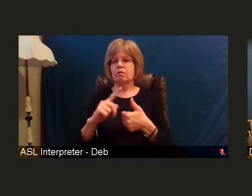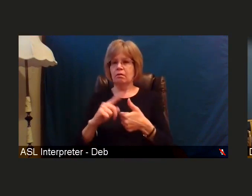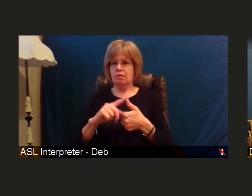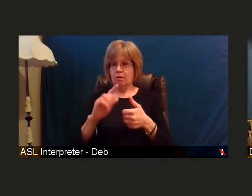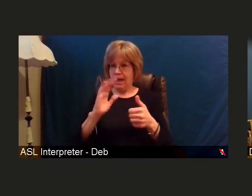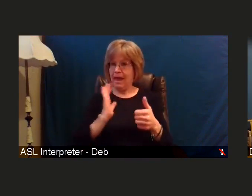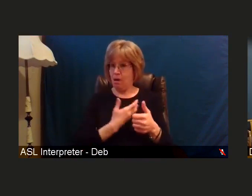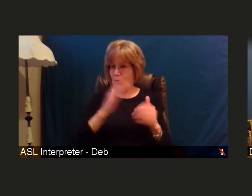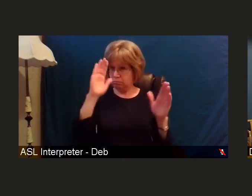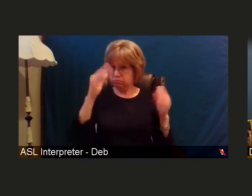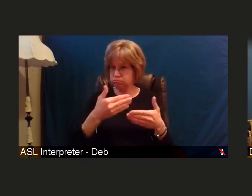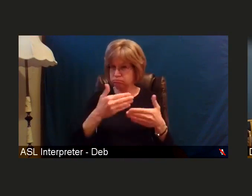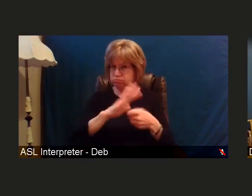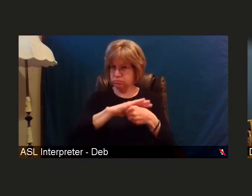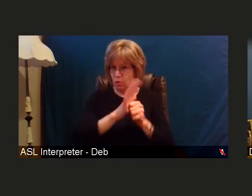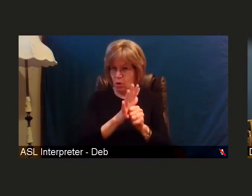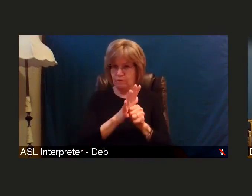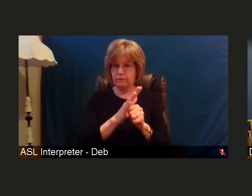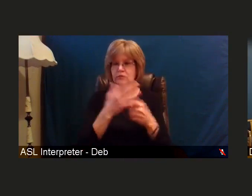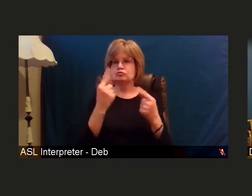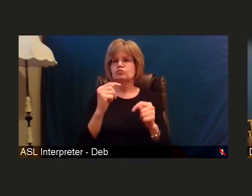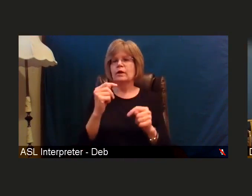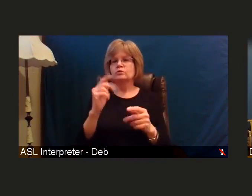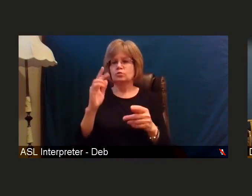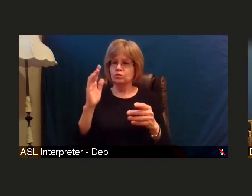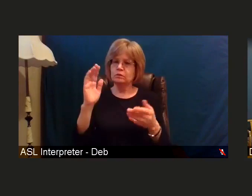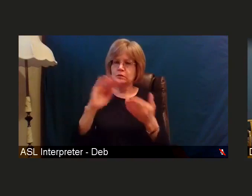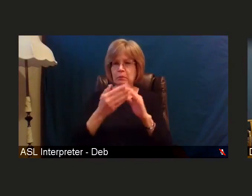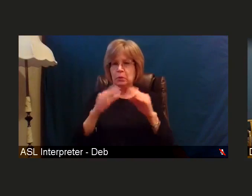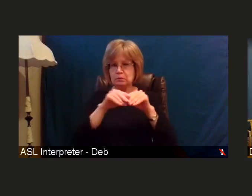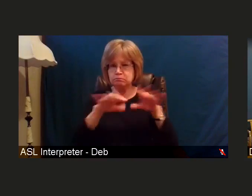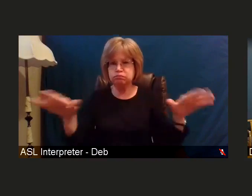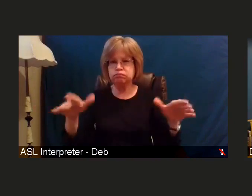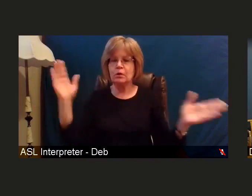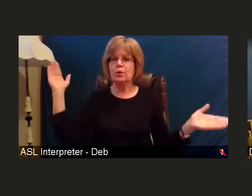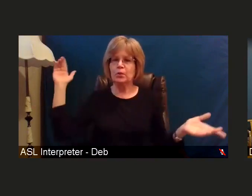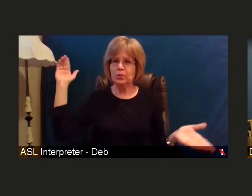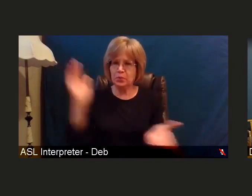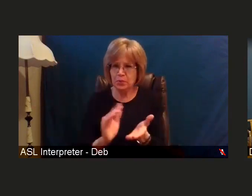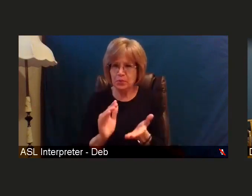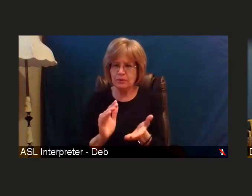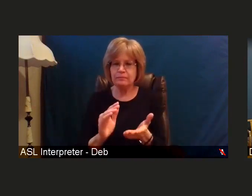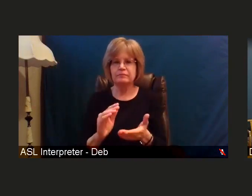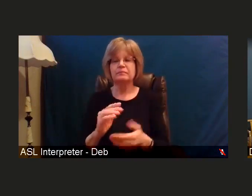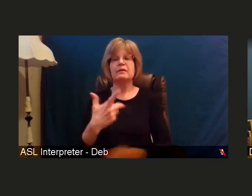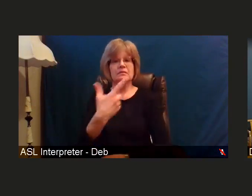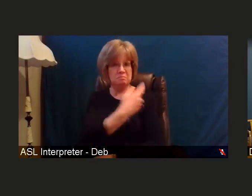and trying to keep community spread down of which the vaccination is one part.